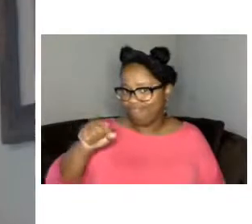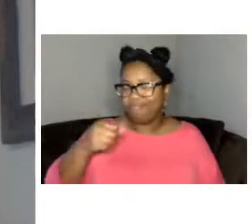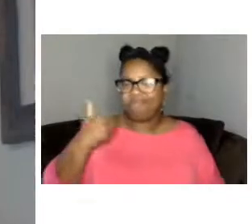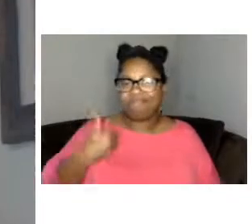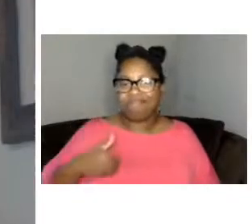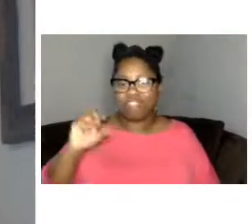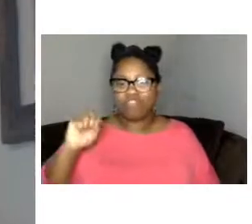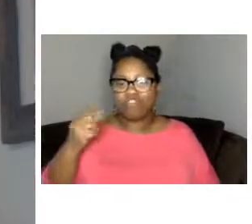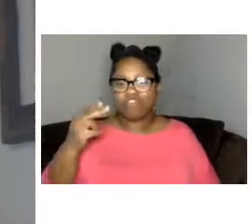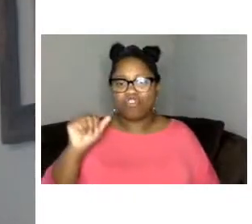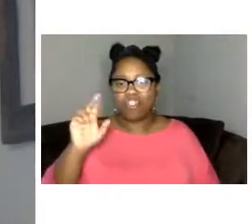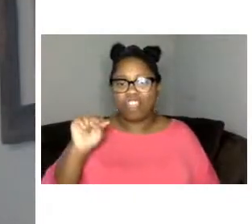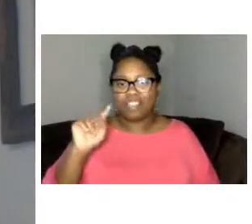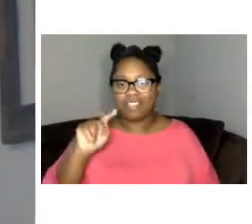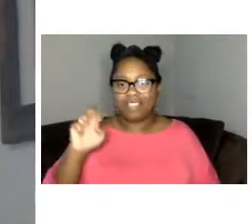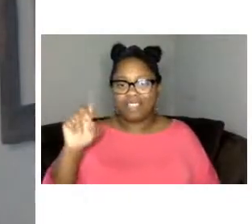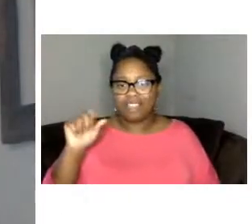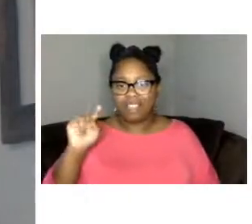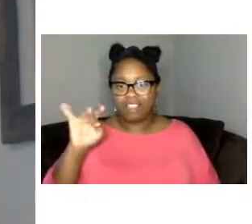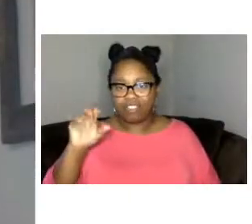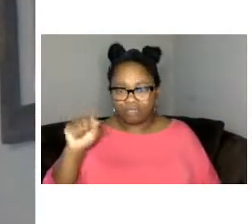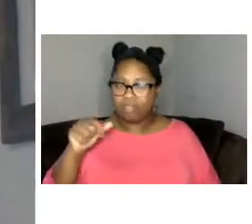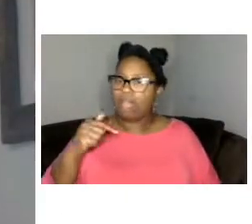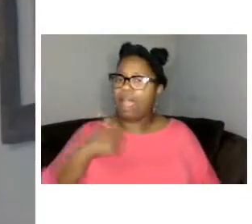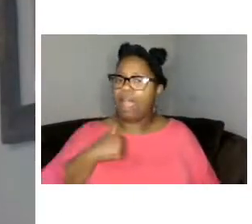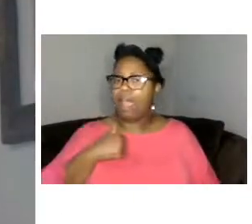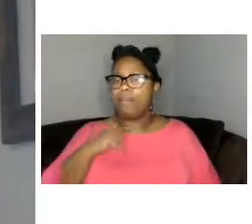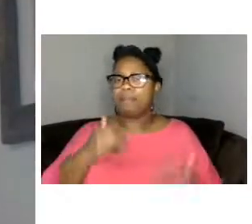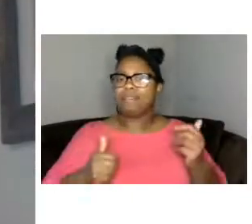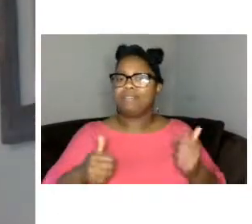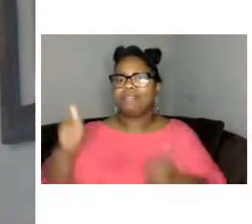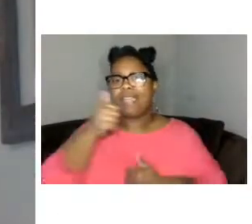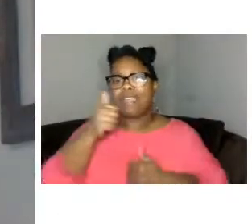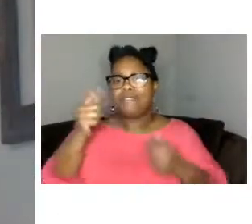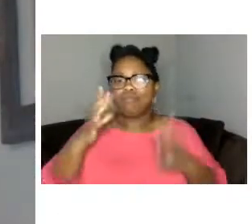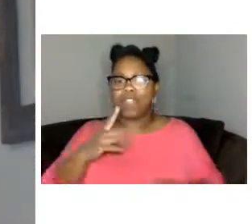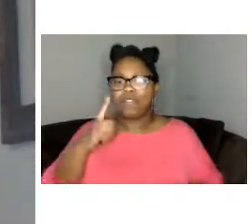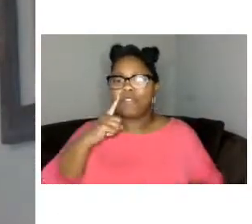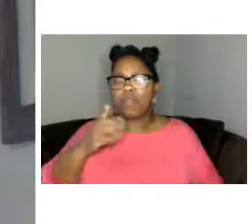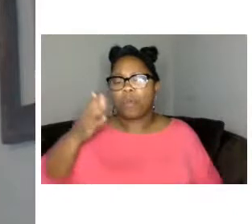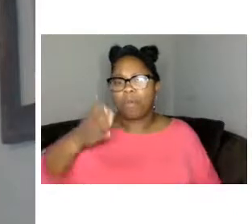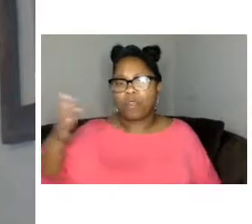of the baltimore national heritage area bna looks to promote the historic